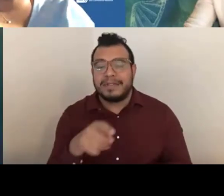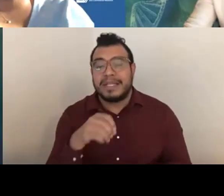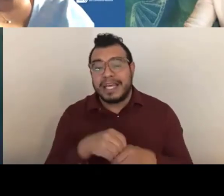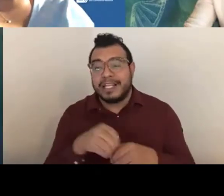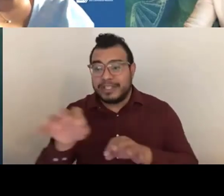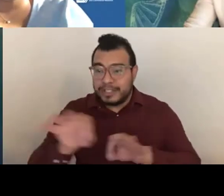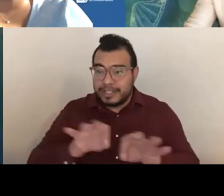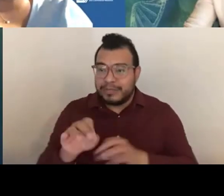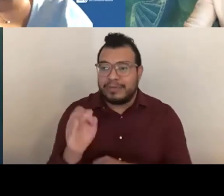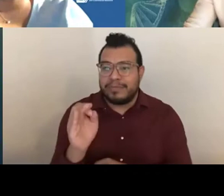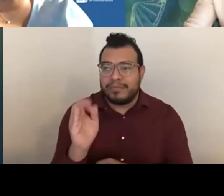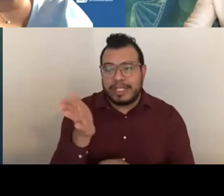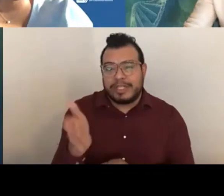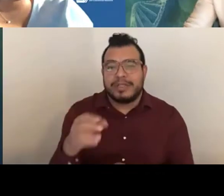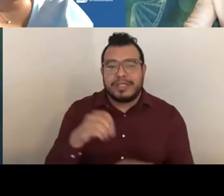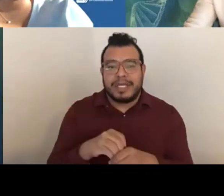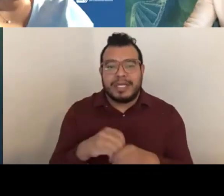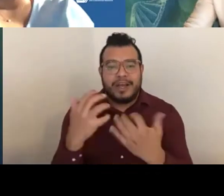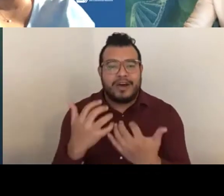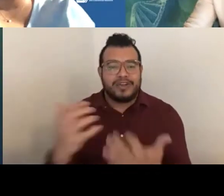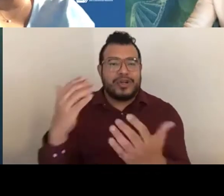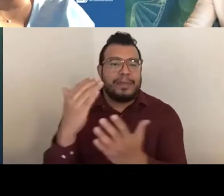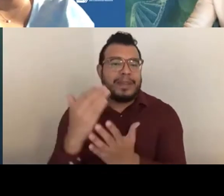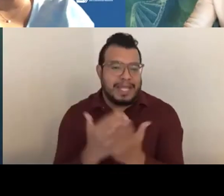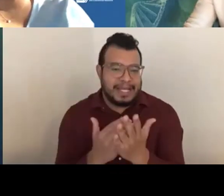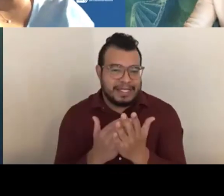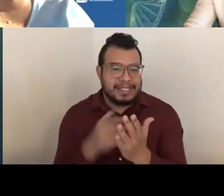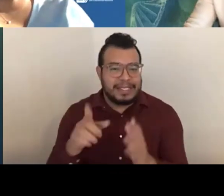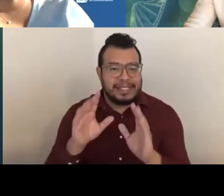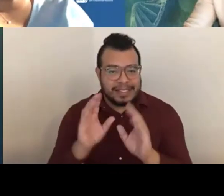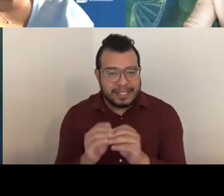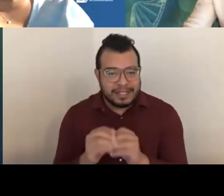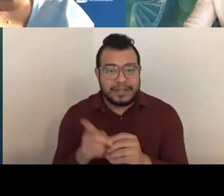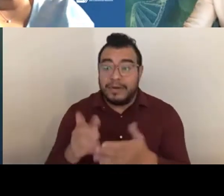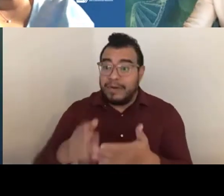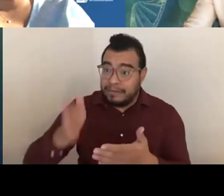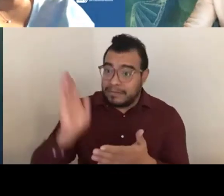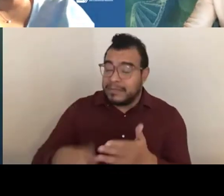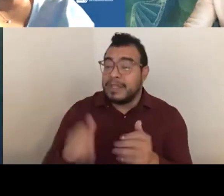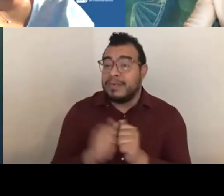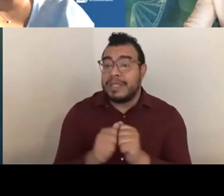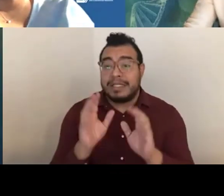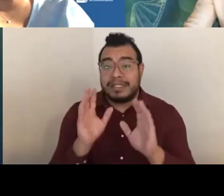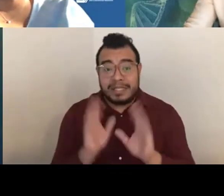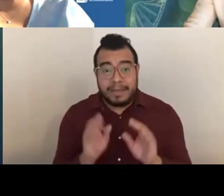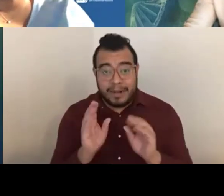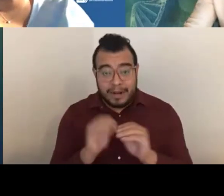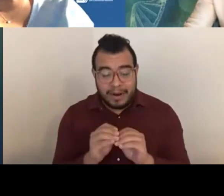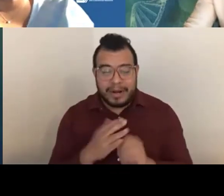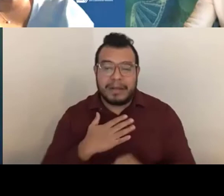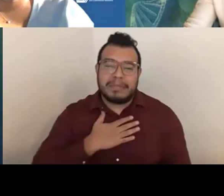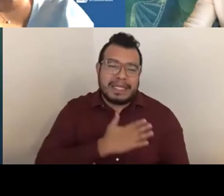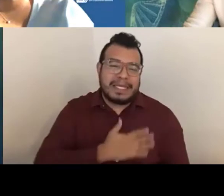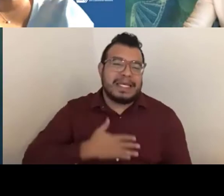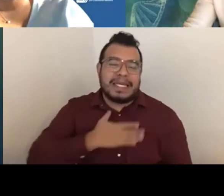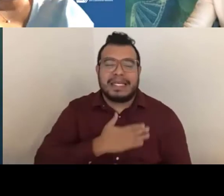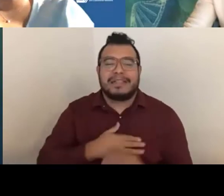on the auditorious list of the session. When you are completely done with the seminar, please also complete the overall survey form